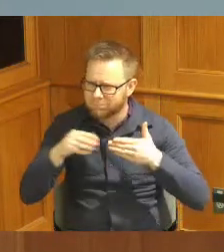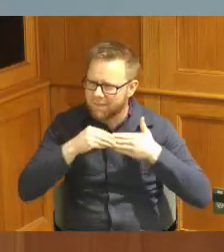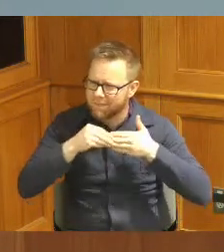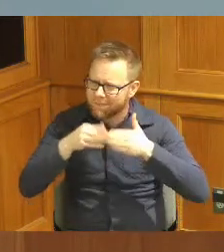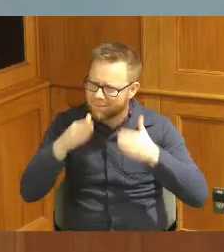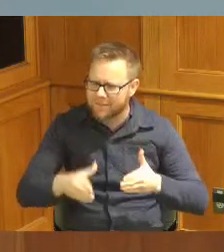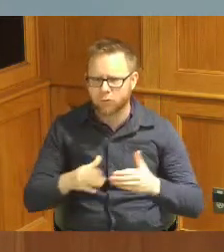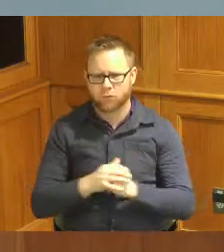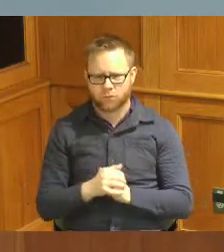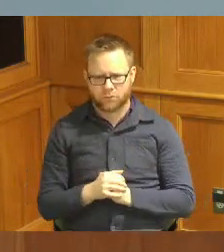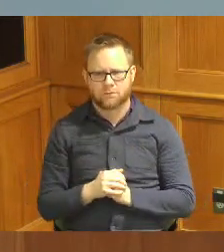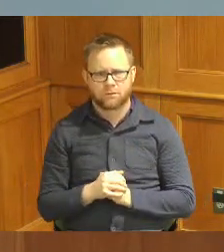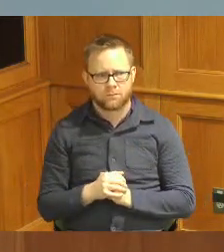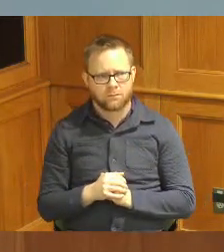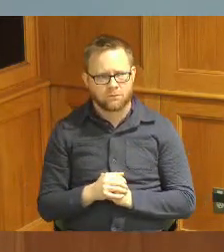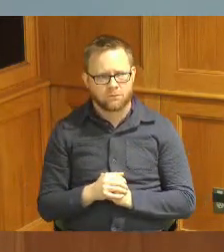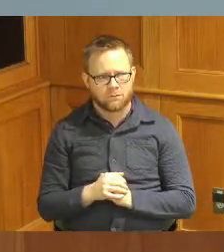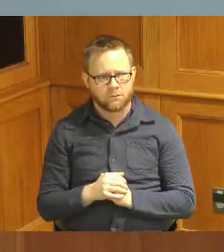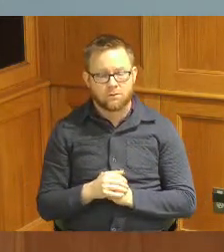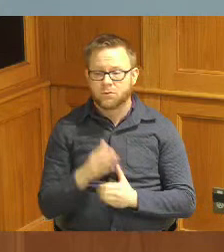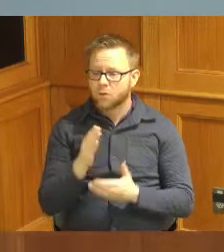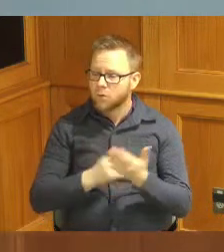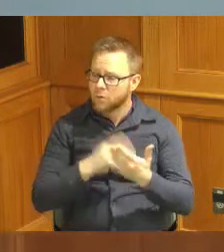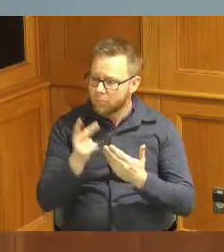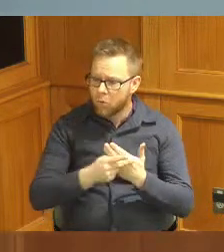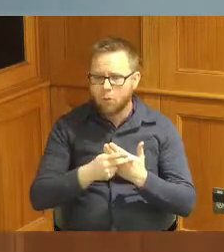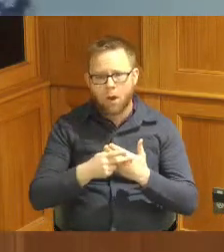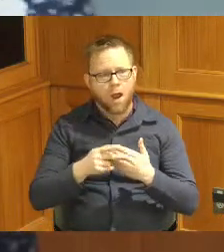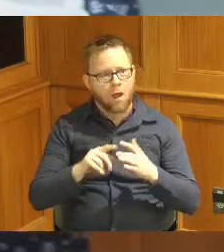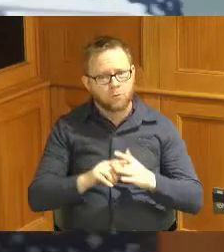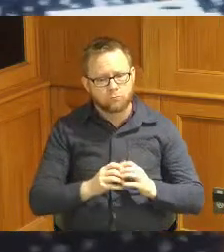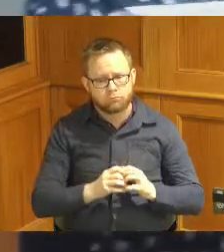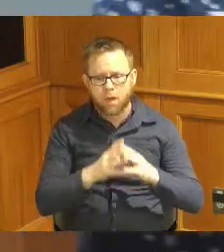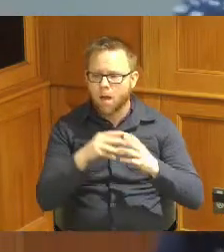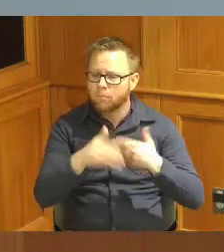and you know I've rolled some of those things out and I plan to in the future food waste I came to